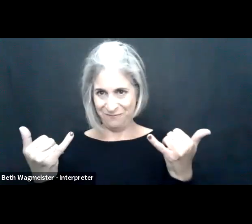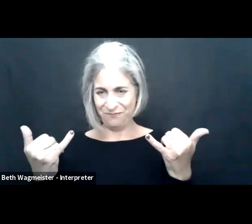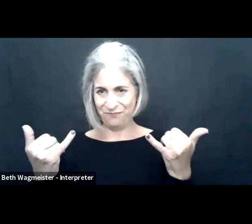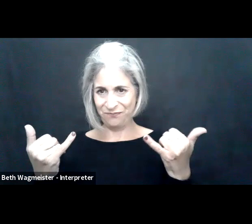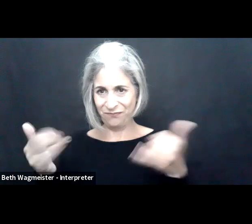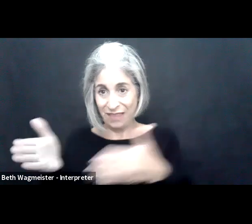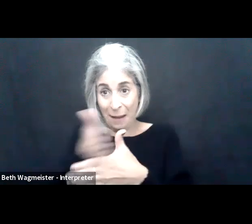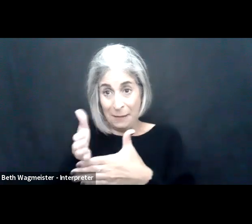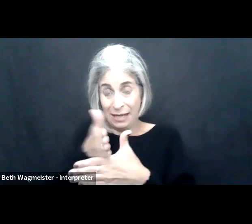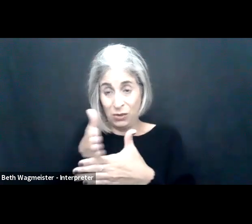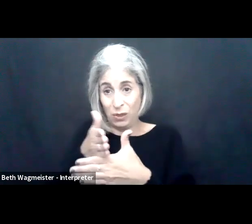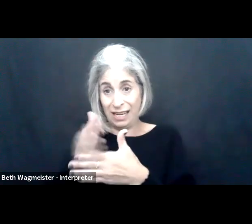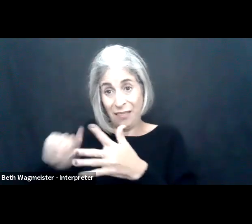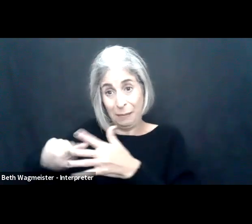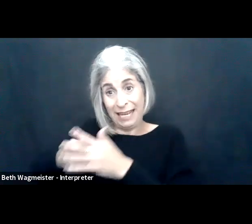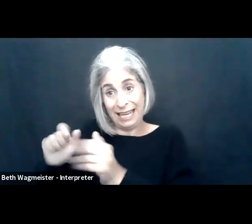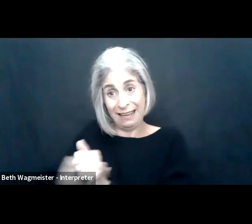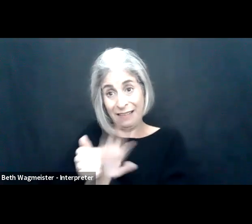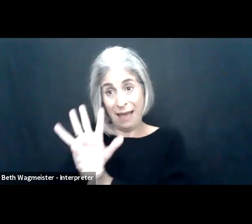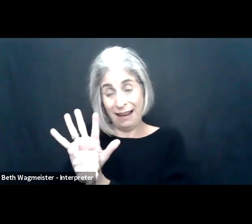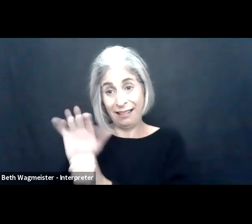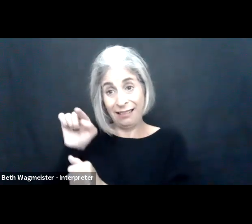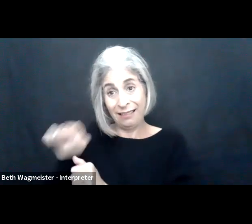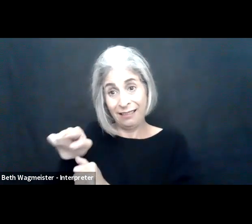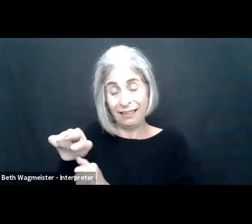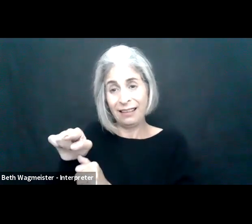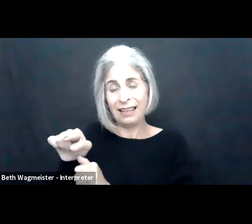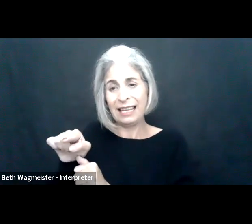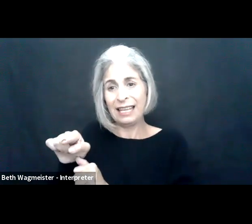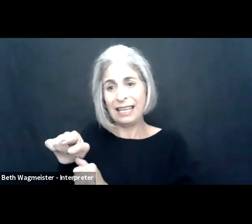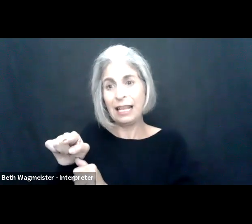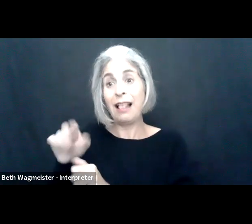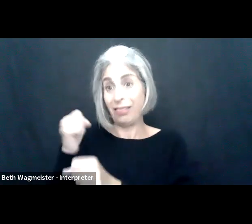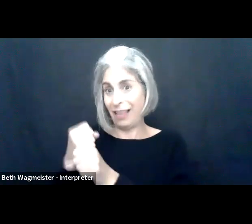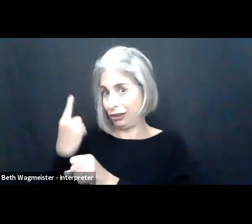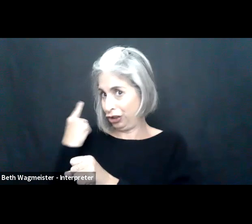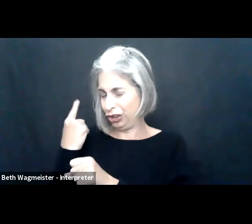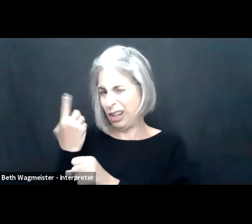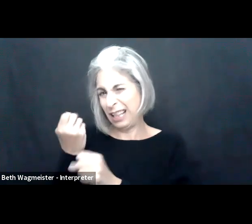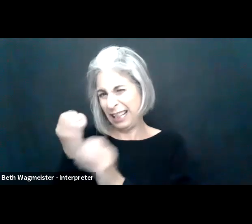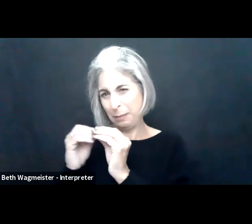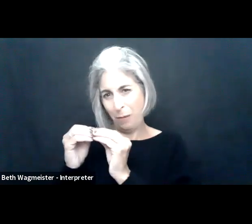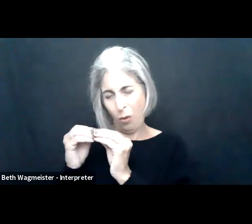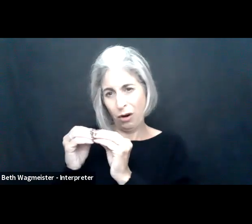And so let's start about where we are today. We're somewhere between that initial pandemic catalyst that I mentioned of